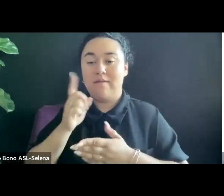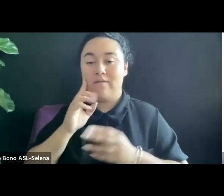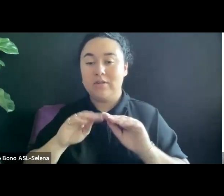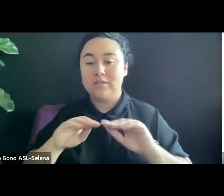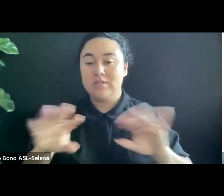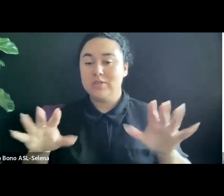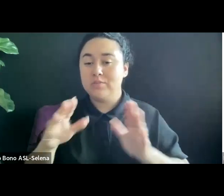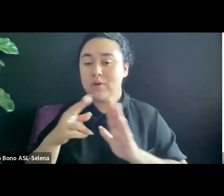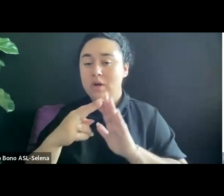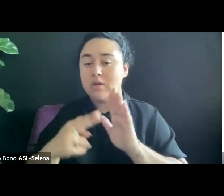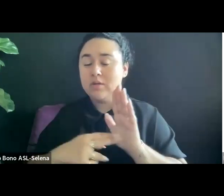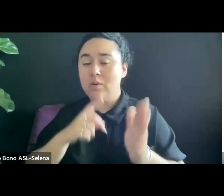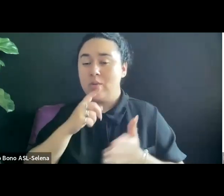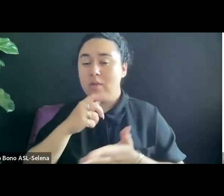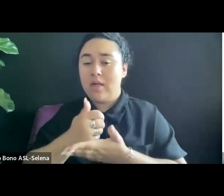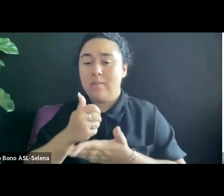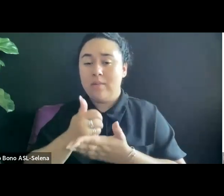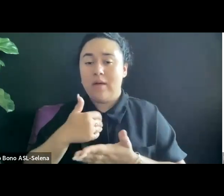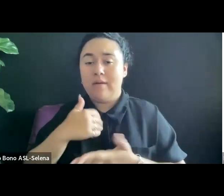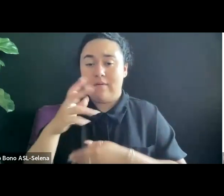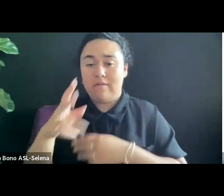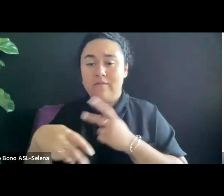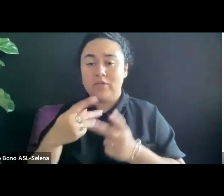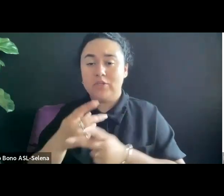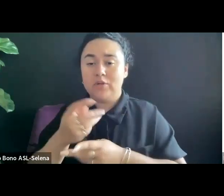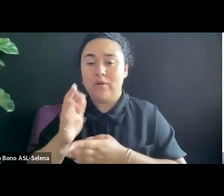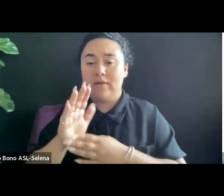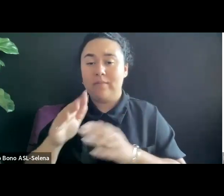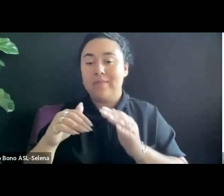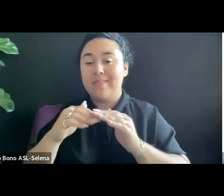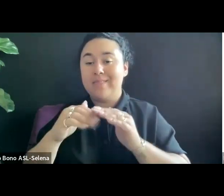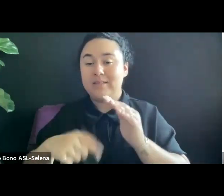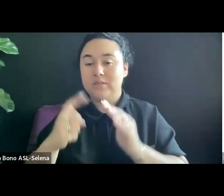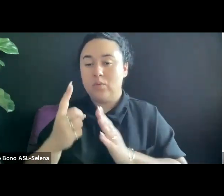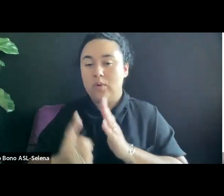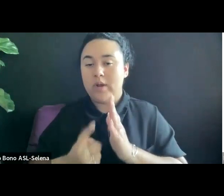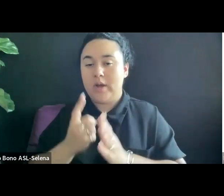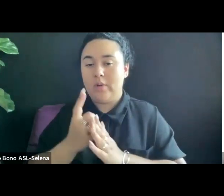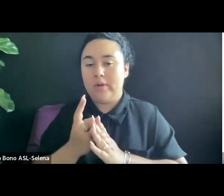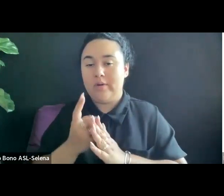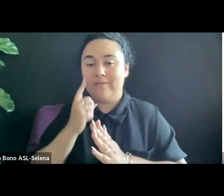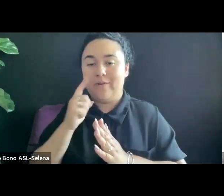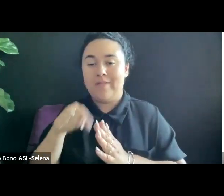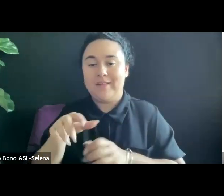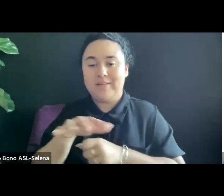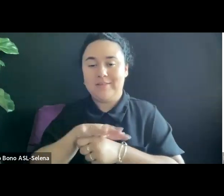THAT IS LESS THAN ONE HOUR IN LENGTH FOR THIS SECTOR. HOME VIDEO.